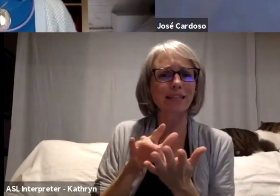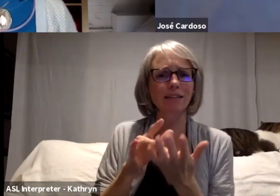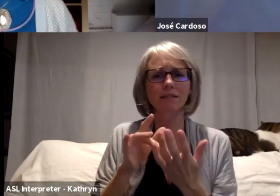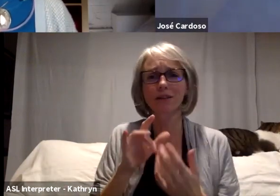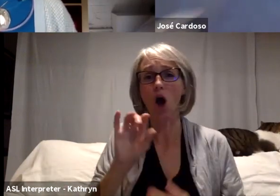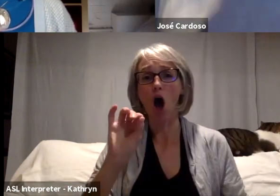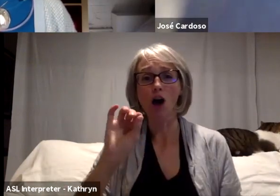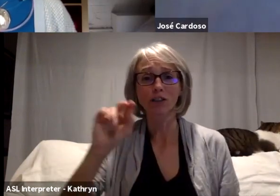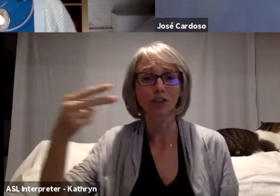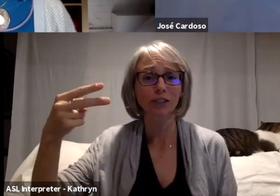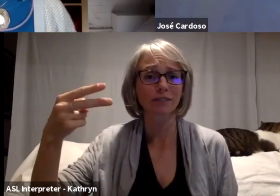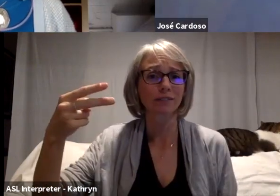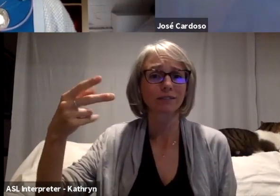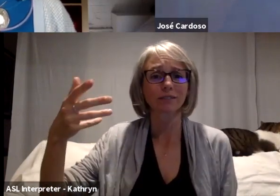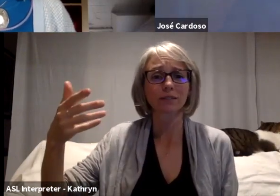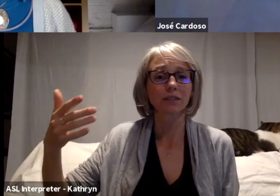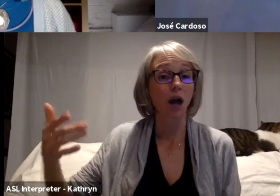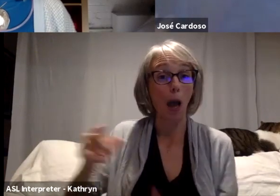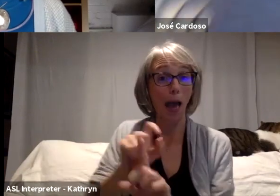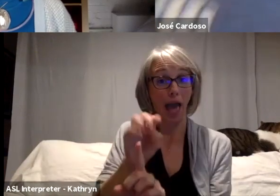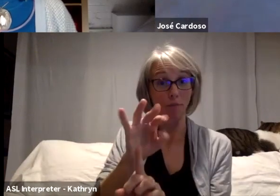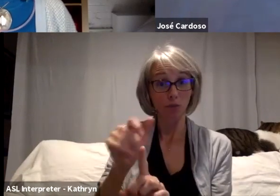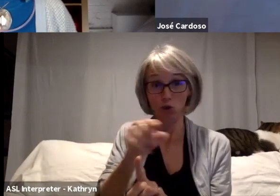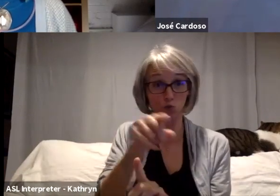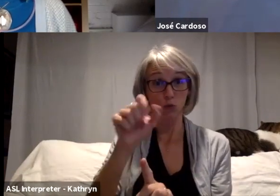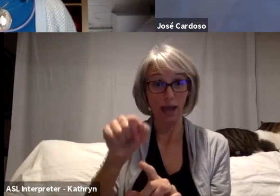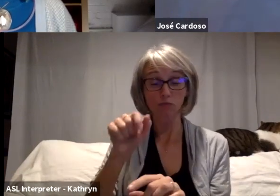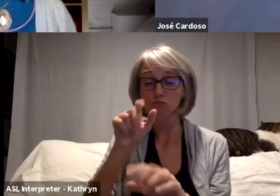medicine that will be of benefit for humanity. There is something else, too.